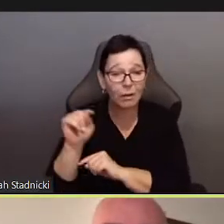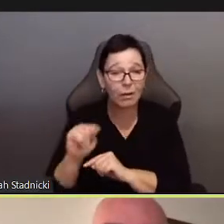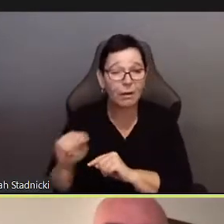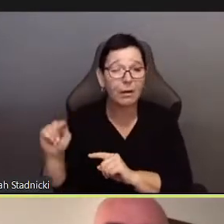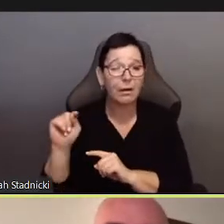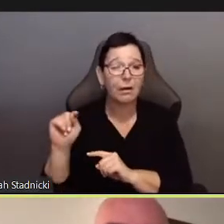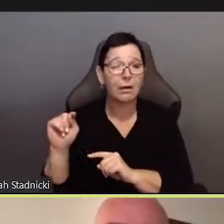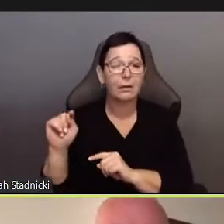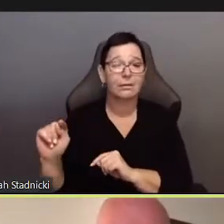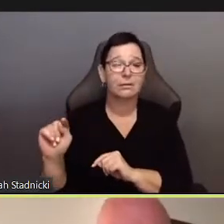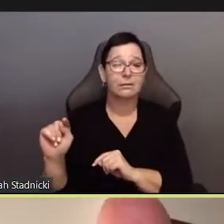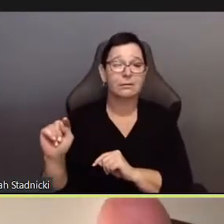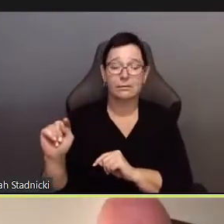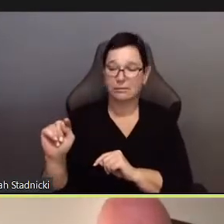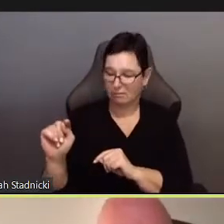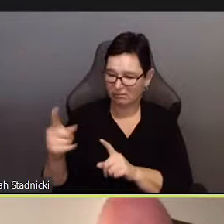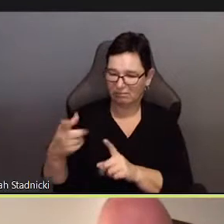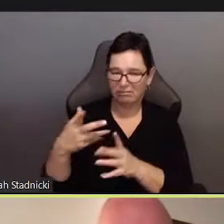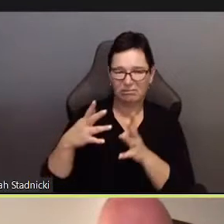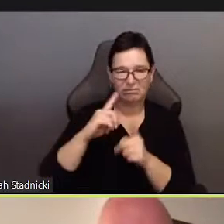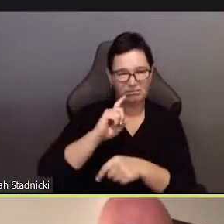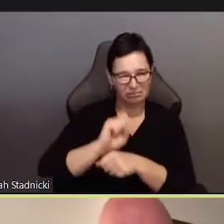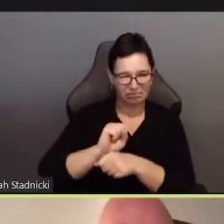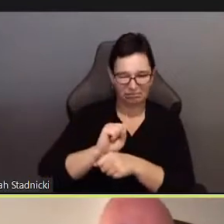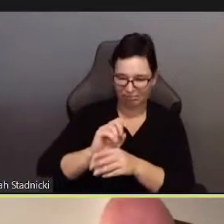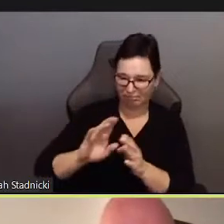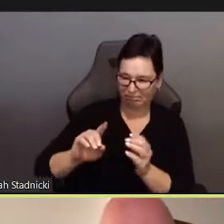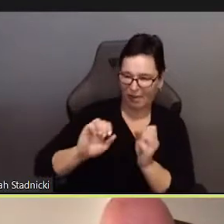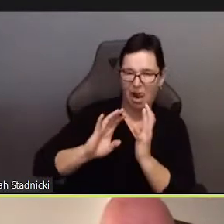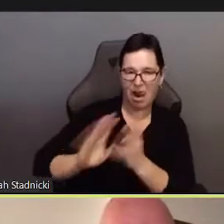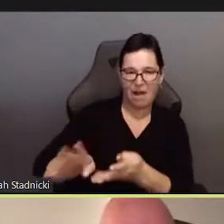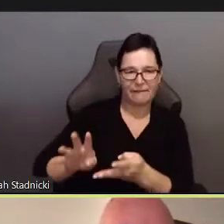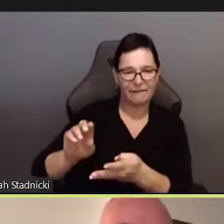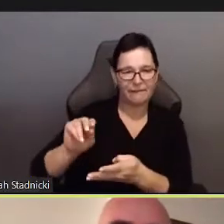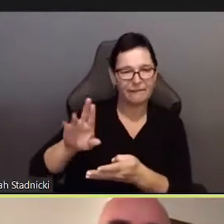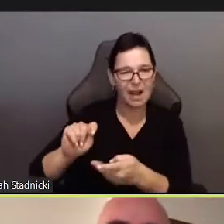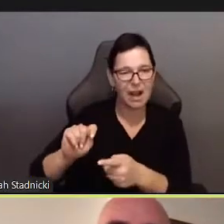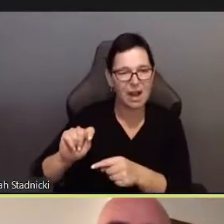It is at the juncture of the profanity adn perversity of being alone